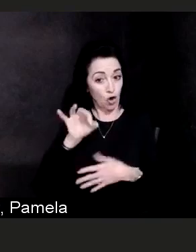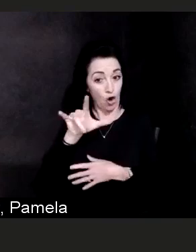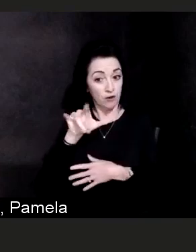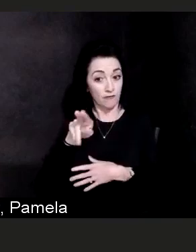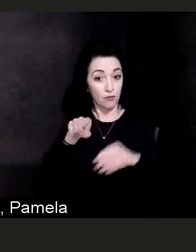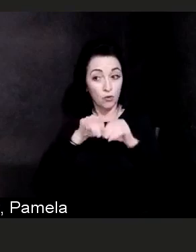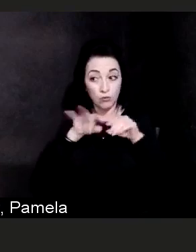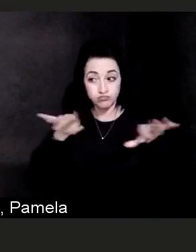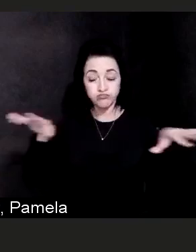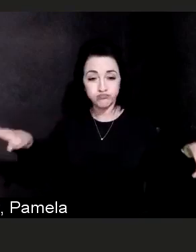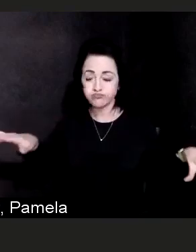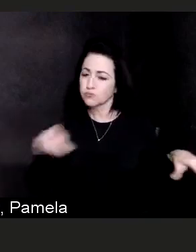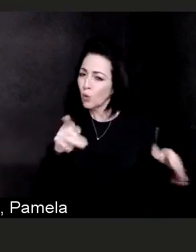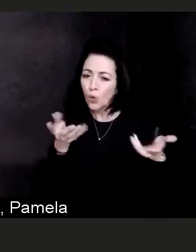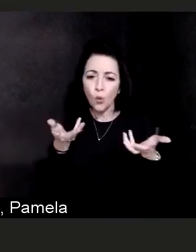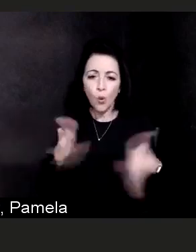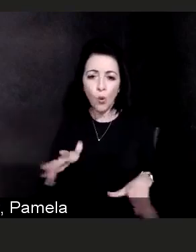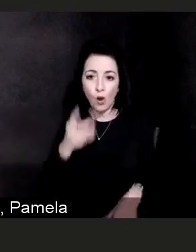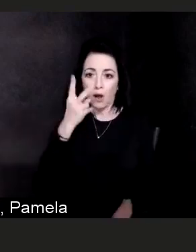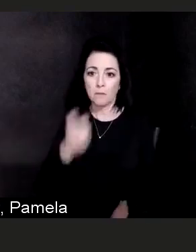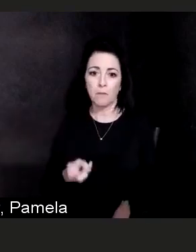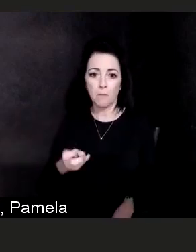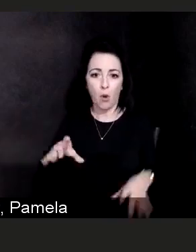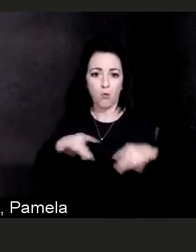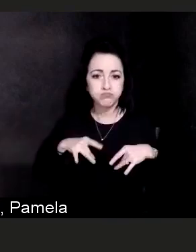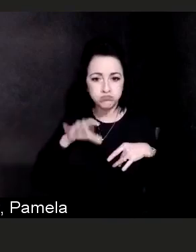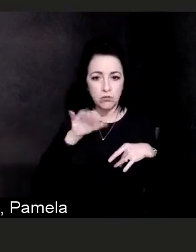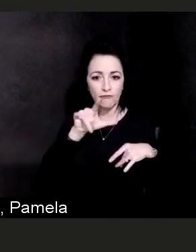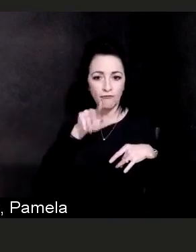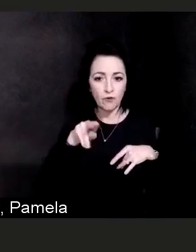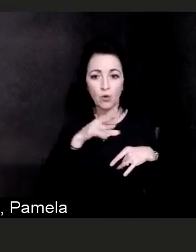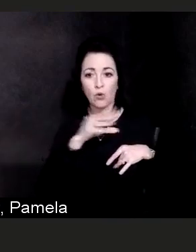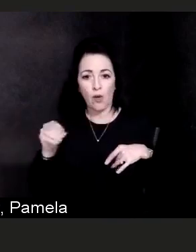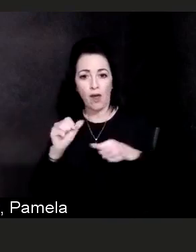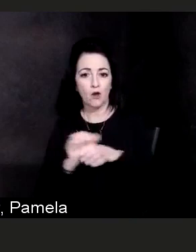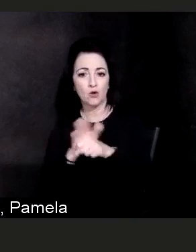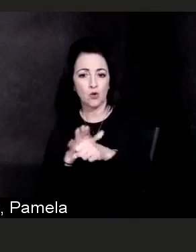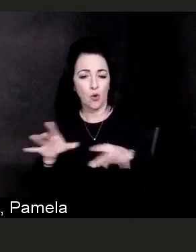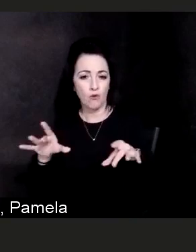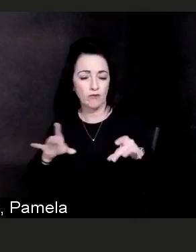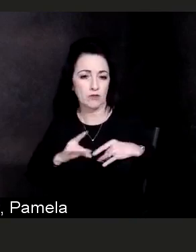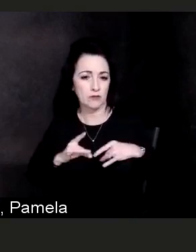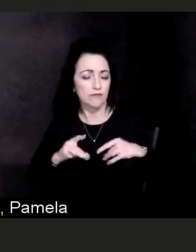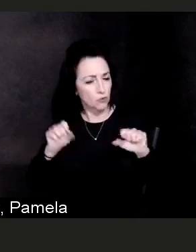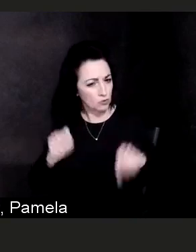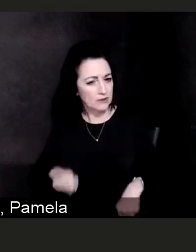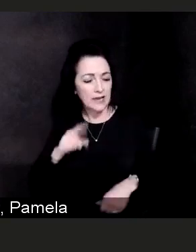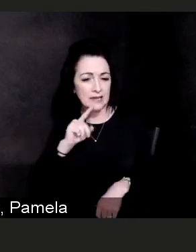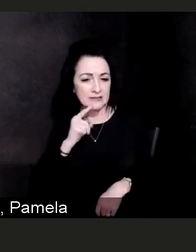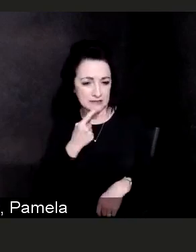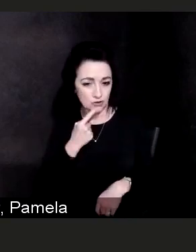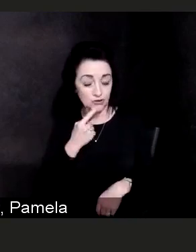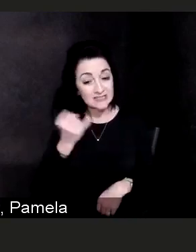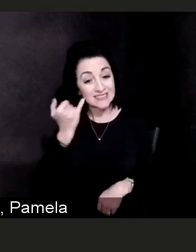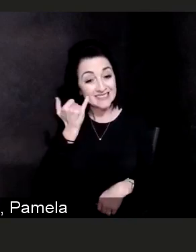So please consider getting the flu vaccine if you can. And if you are ill, please don't bunker down at home.